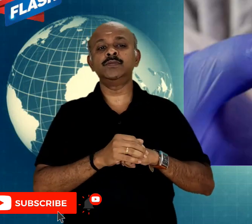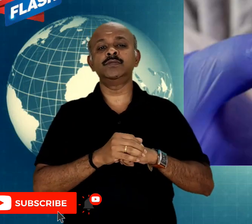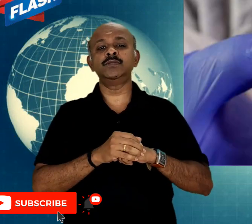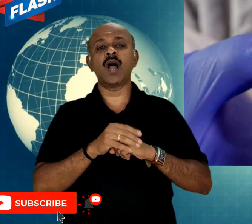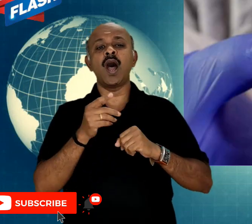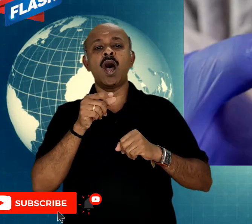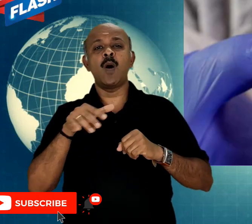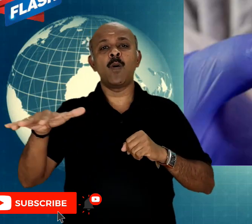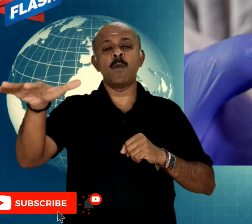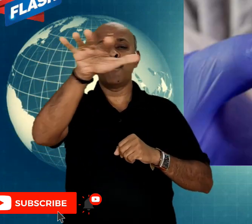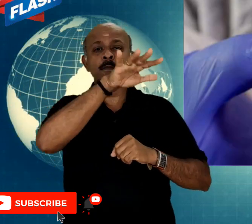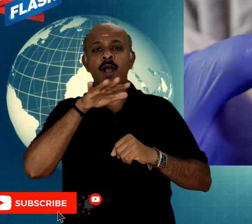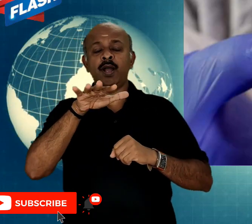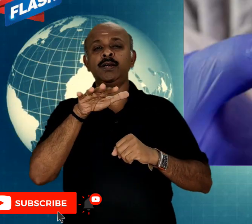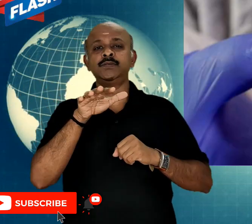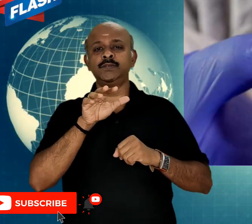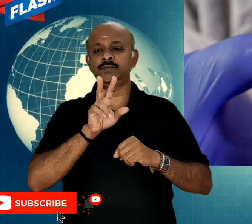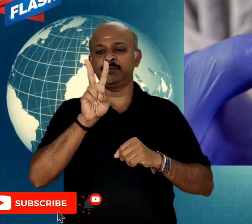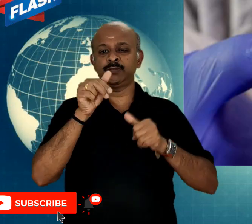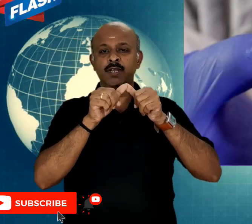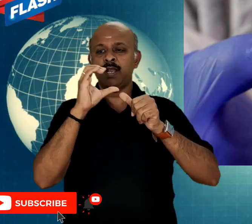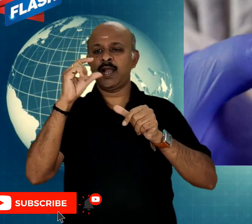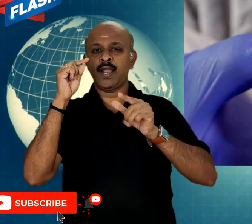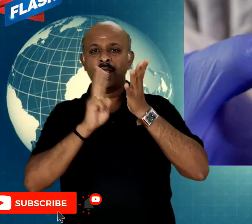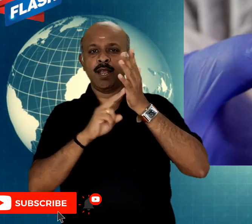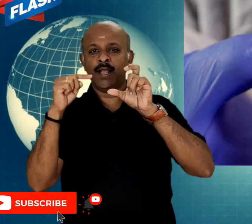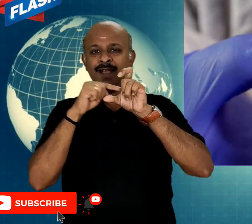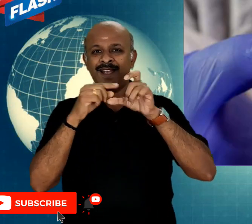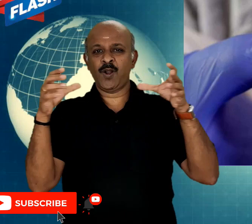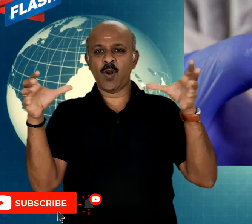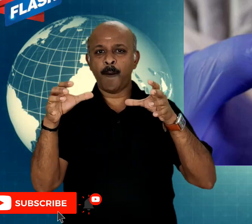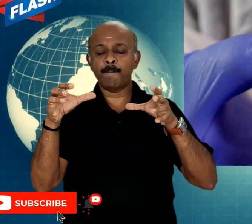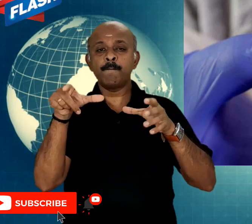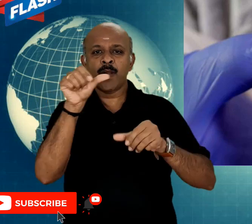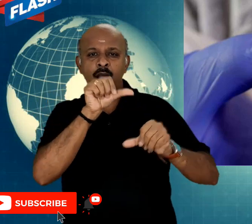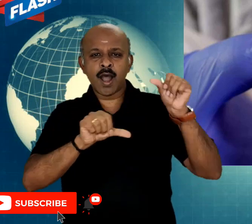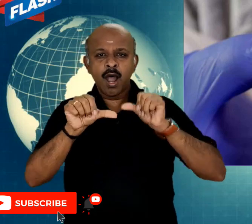this Corona Virus Vaccine is named after their